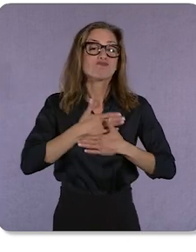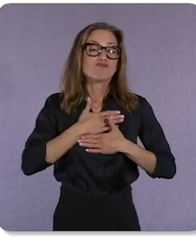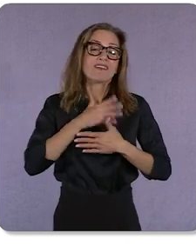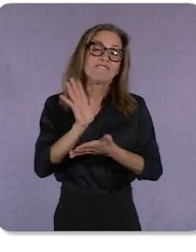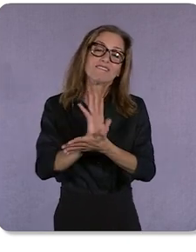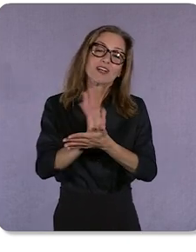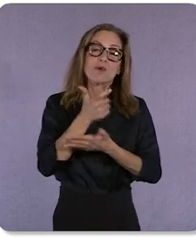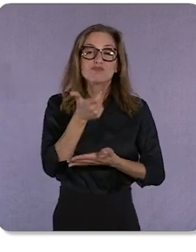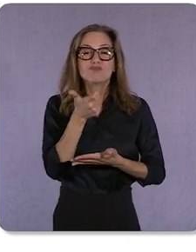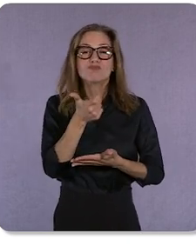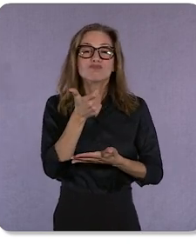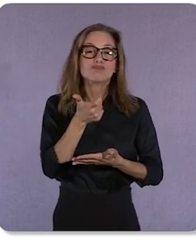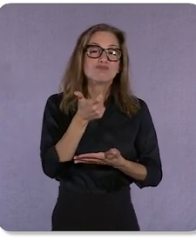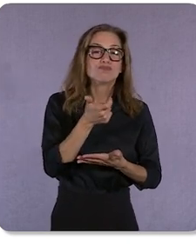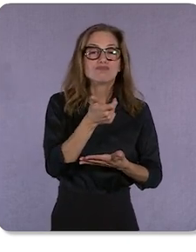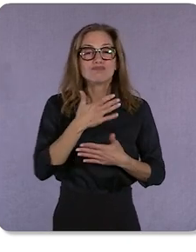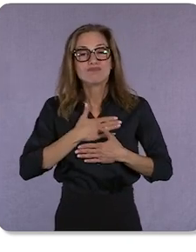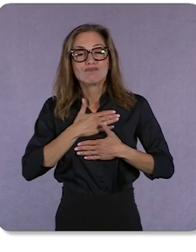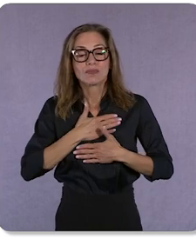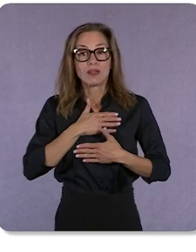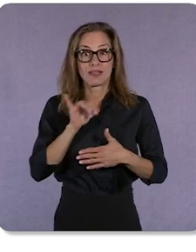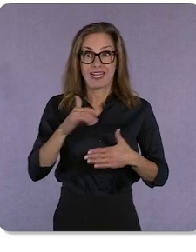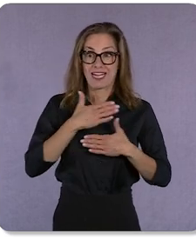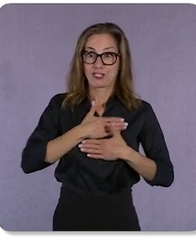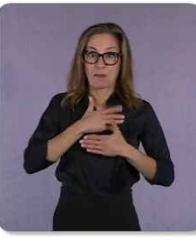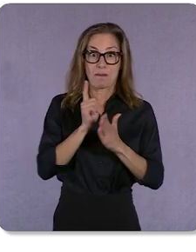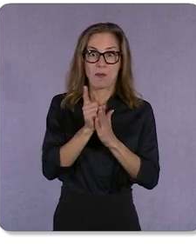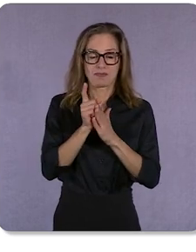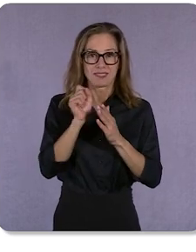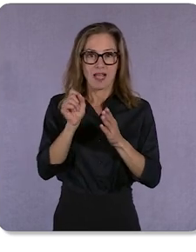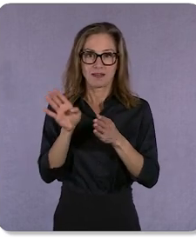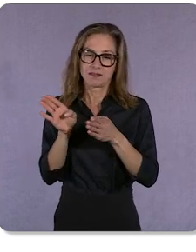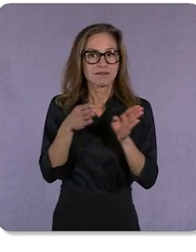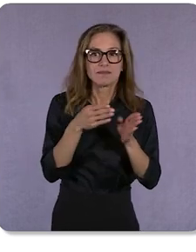and during these entertainment moments can turn into purchase decisions at any second.